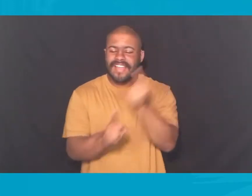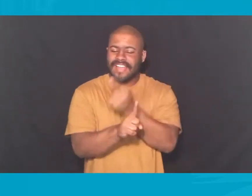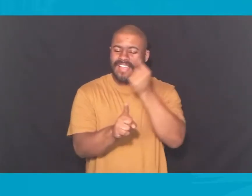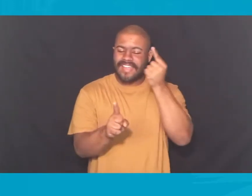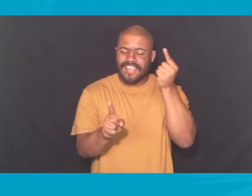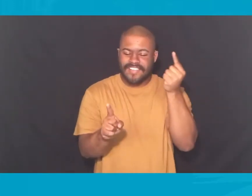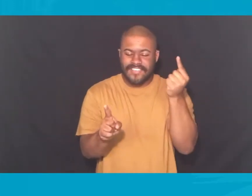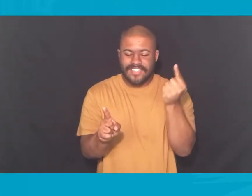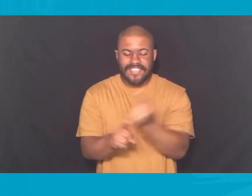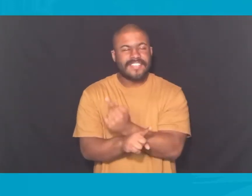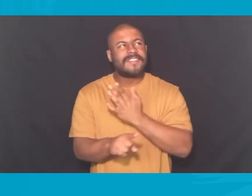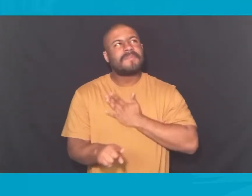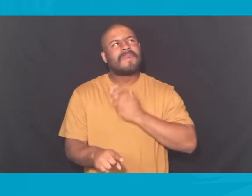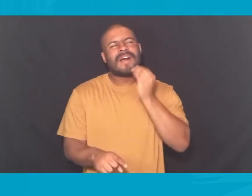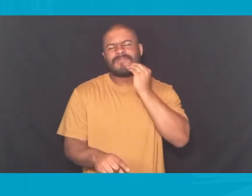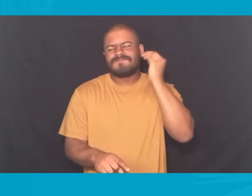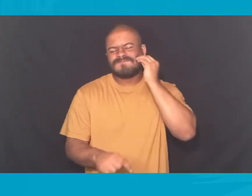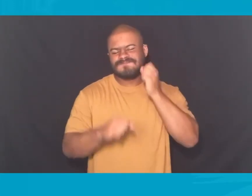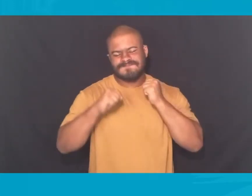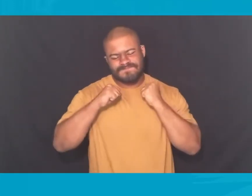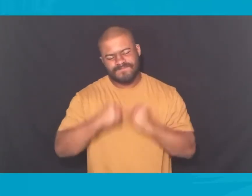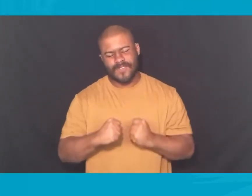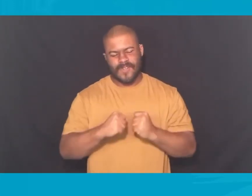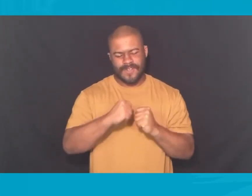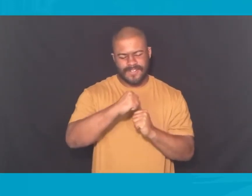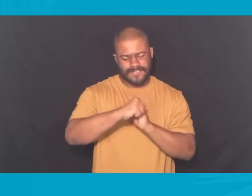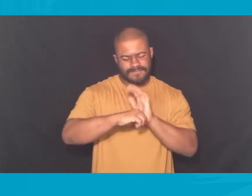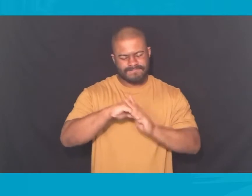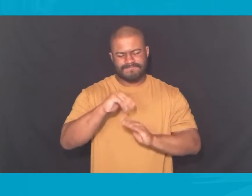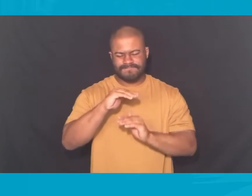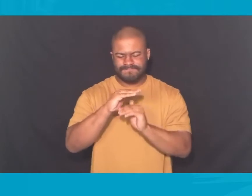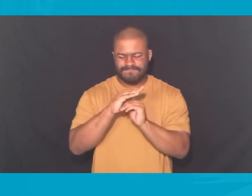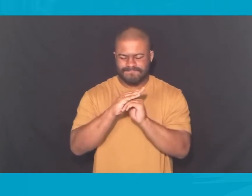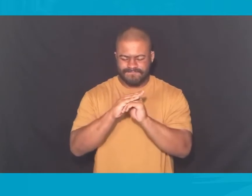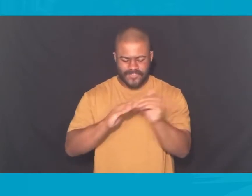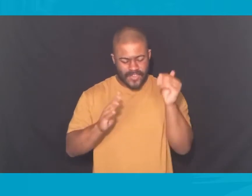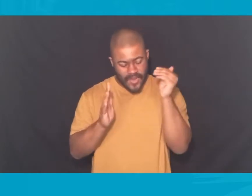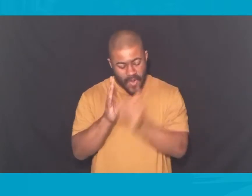Your faithfulness, my fortress